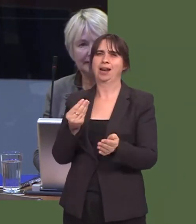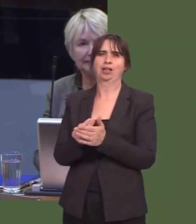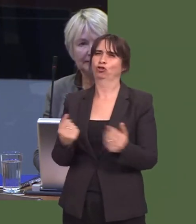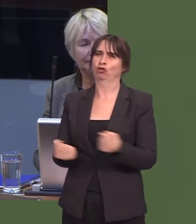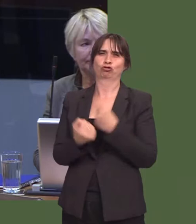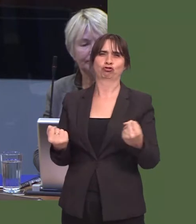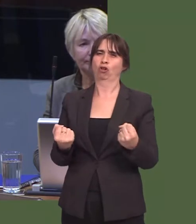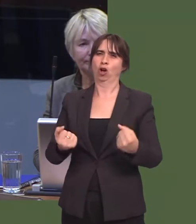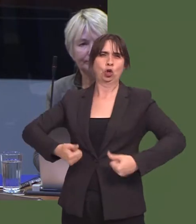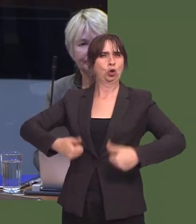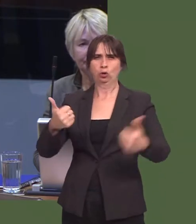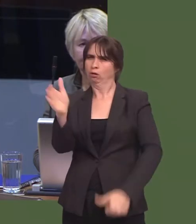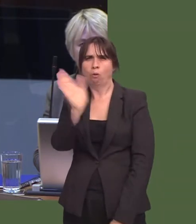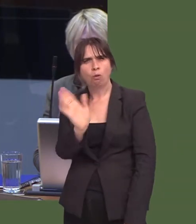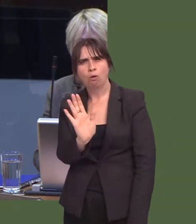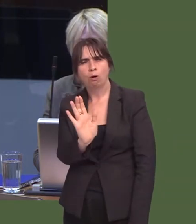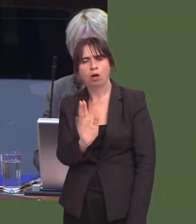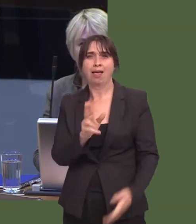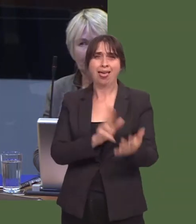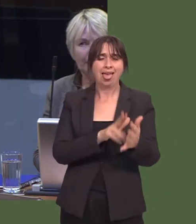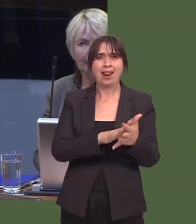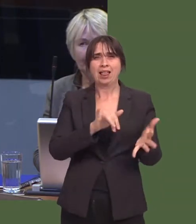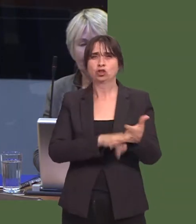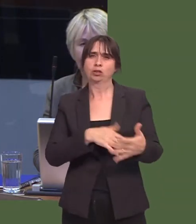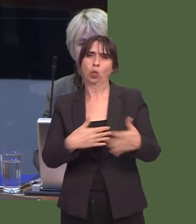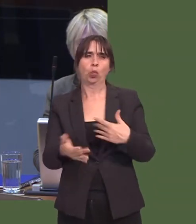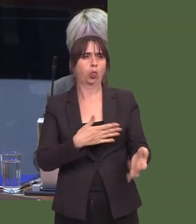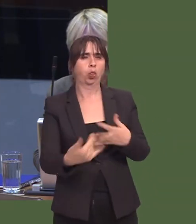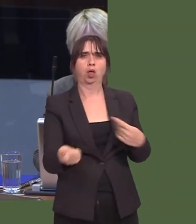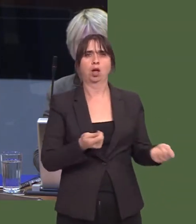This is about how the NHS is being managed, itís about supporting the staff and the patients